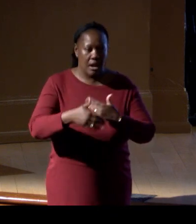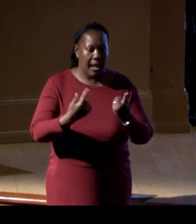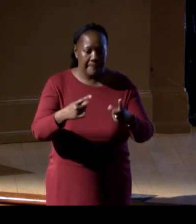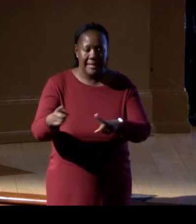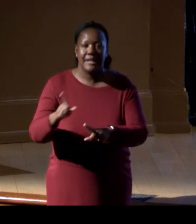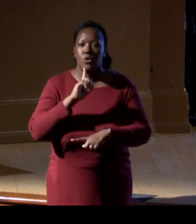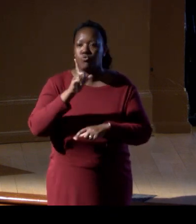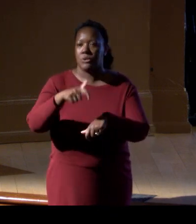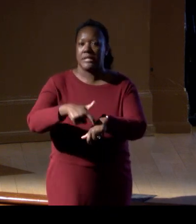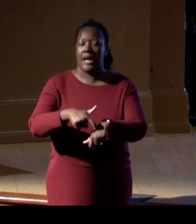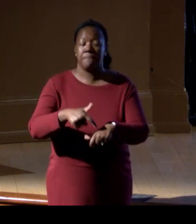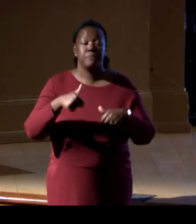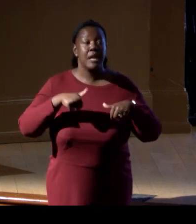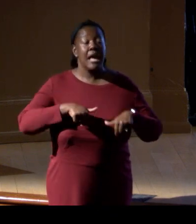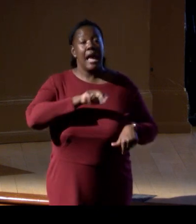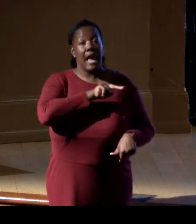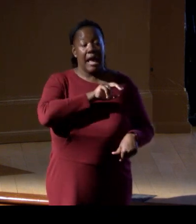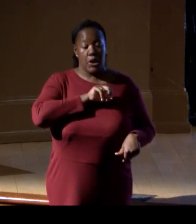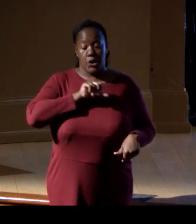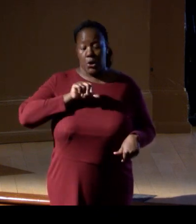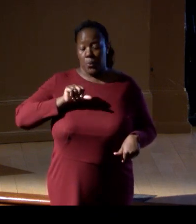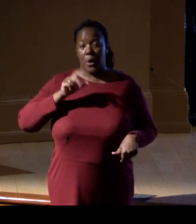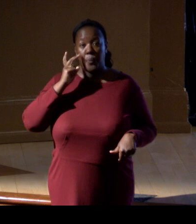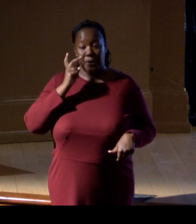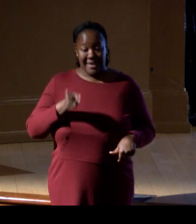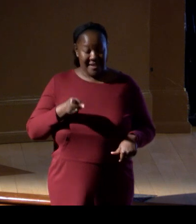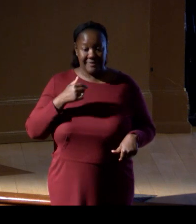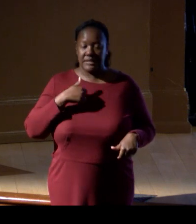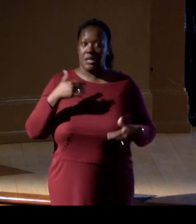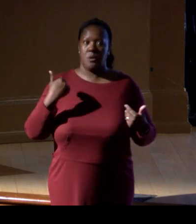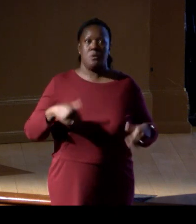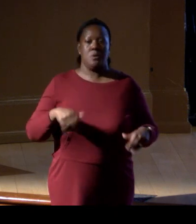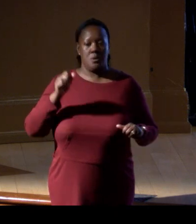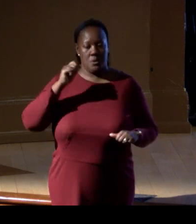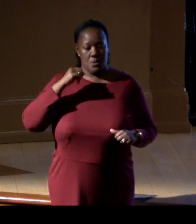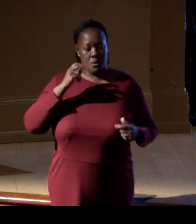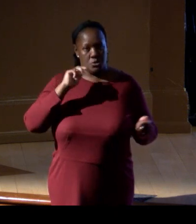At NOAA, we have seen unprecedented changes in some of our fisheries.